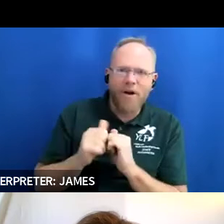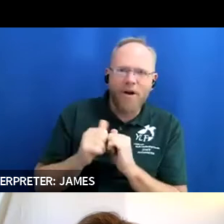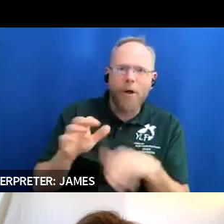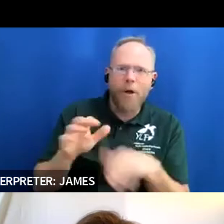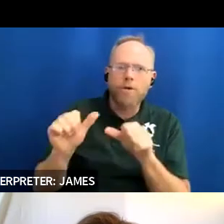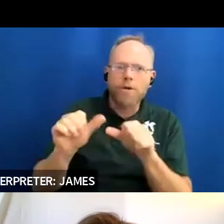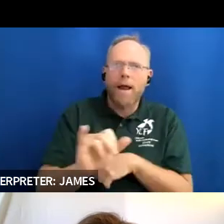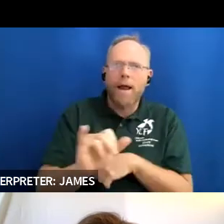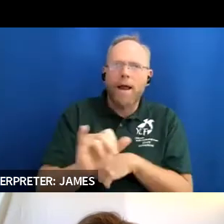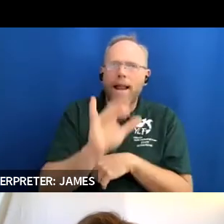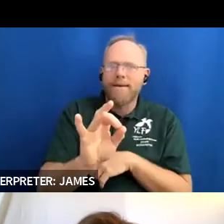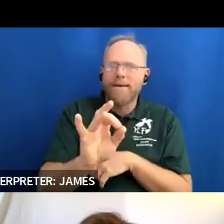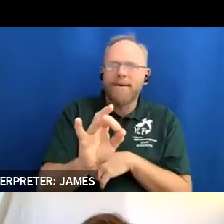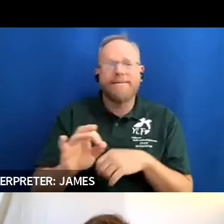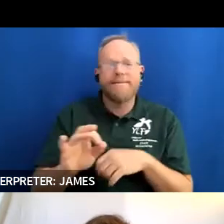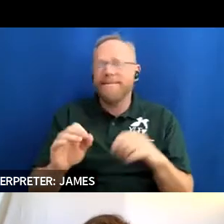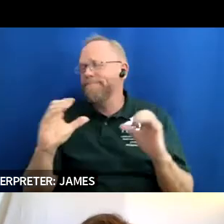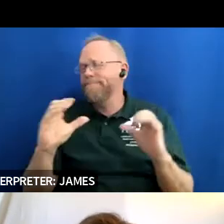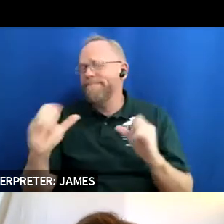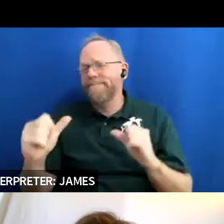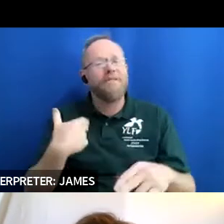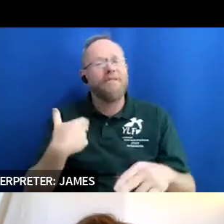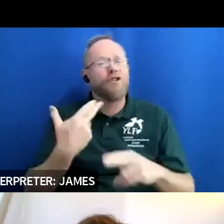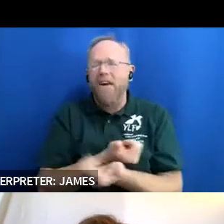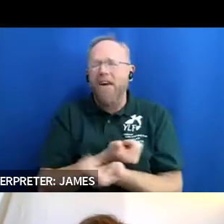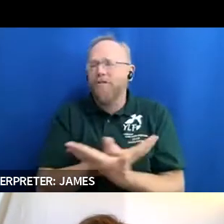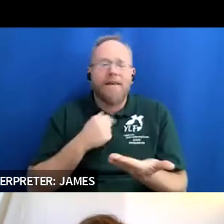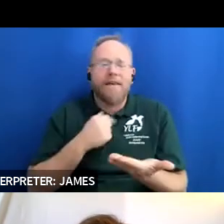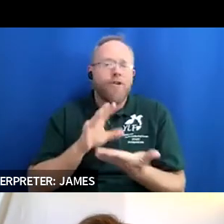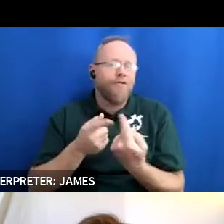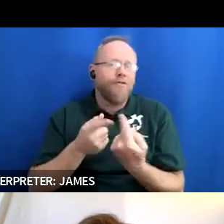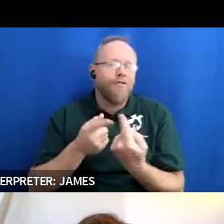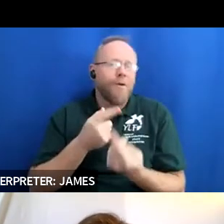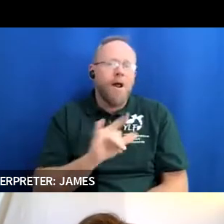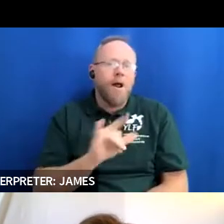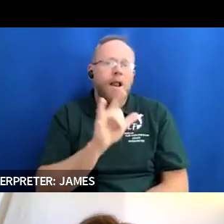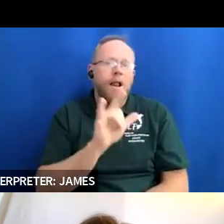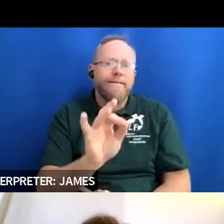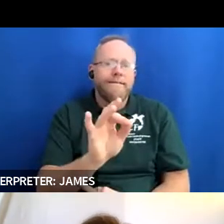i've used everything that i learned from the ylf to get to me where i am today i